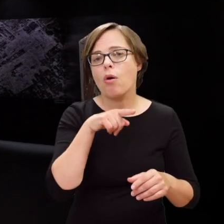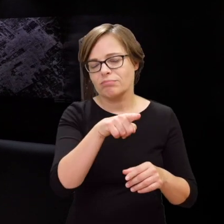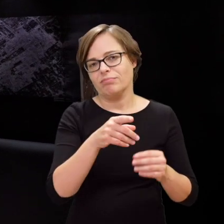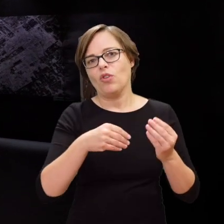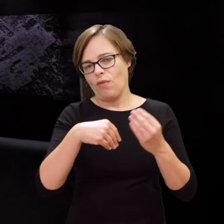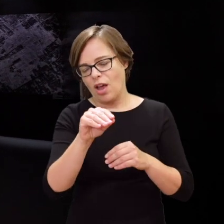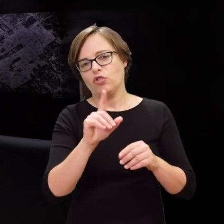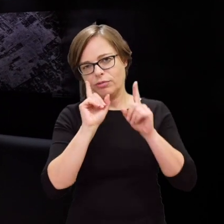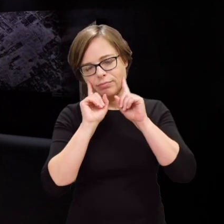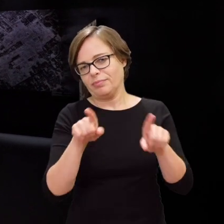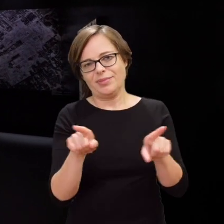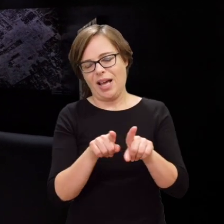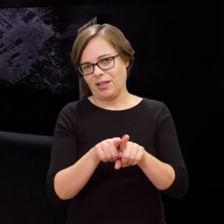They remain anonymous to us.